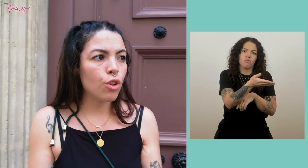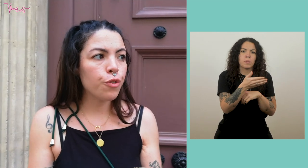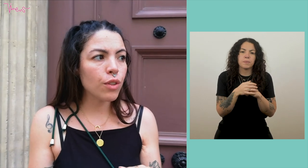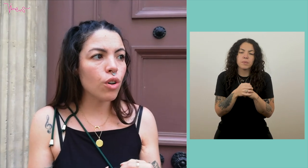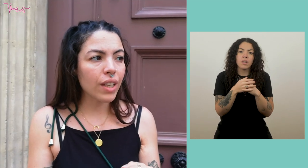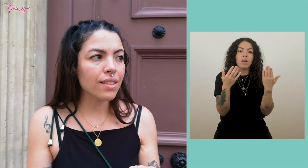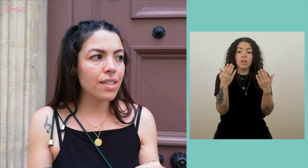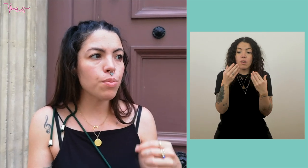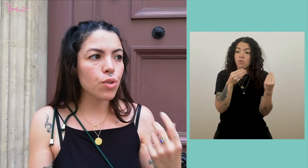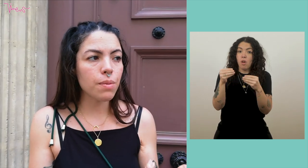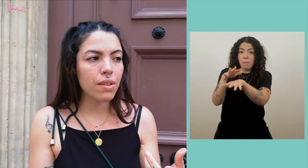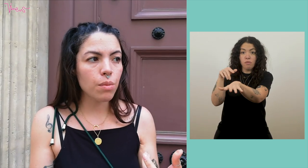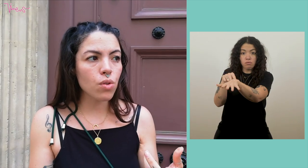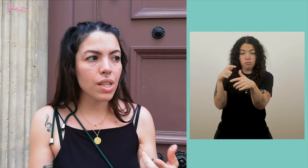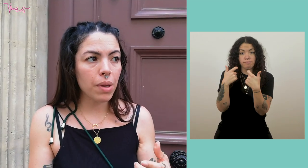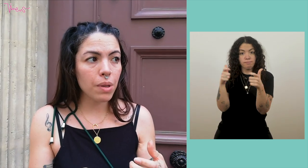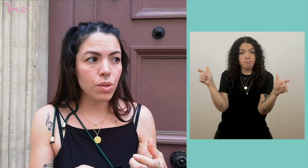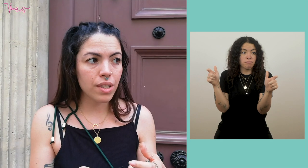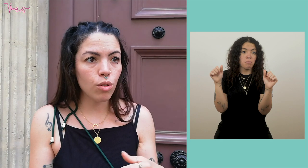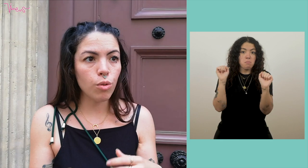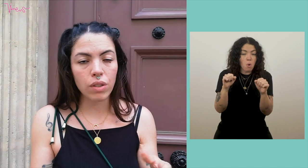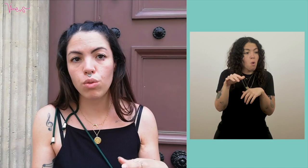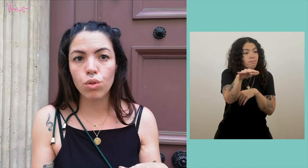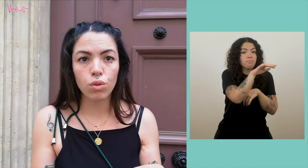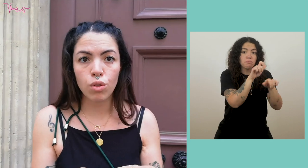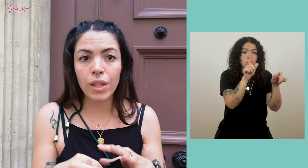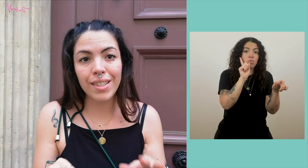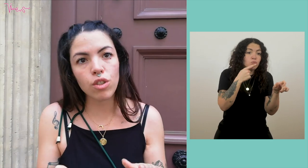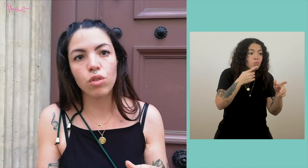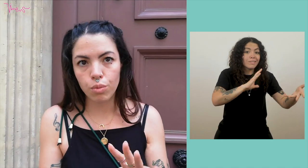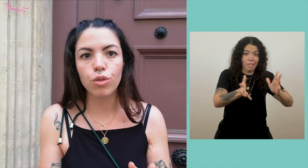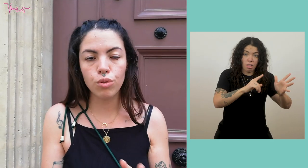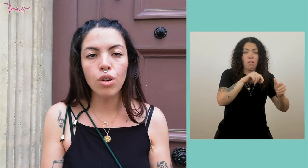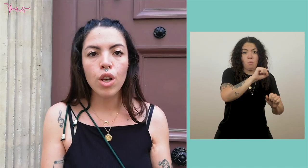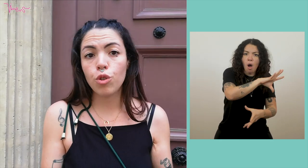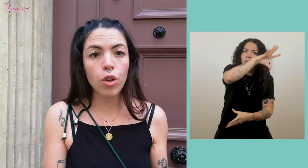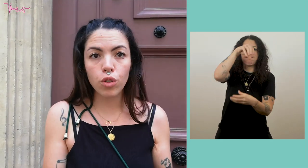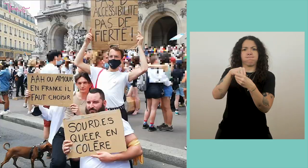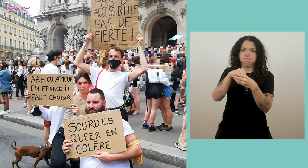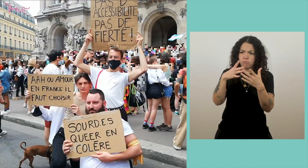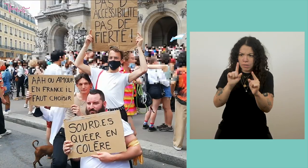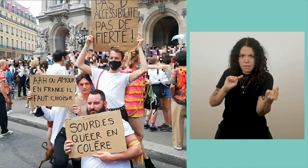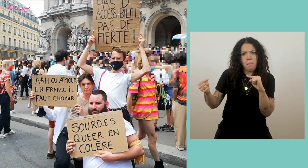the fact of making this type of event accessible also allows deaf people who sign for the moment to take part in the debate.